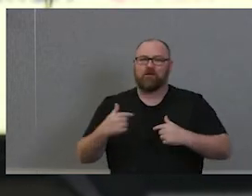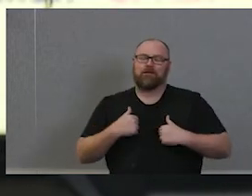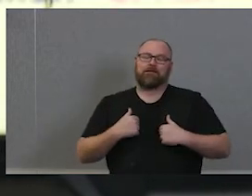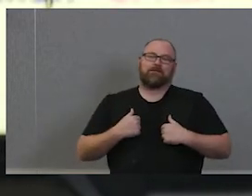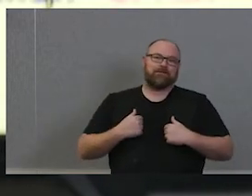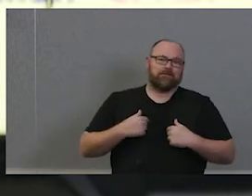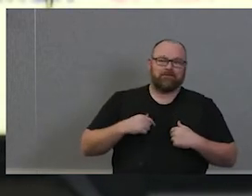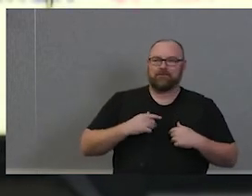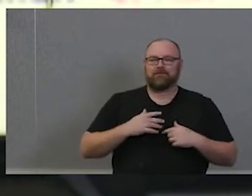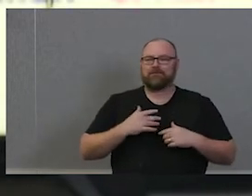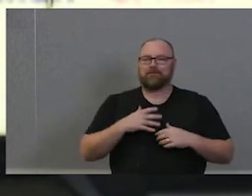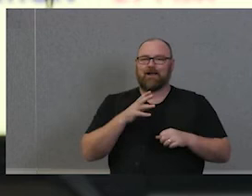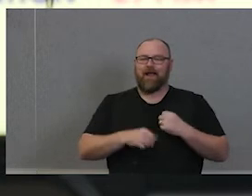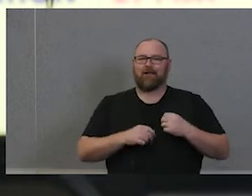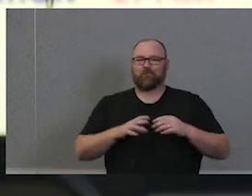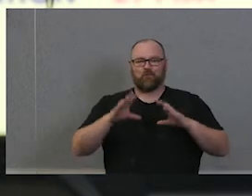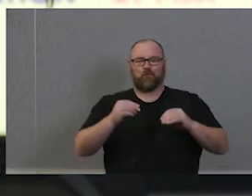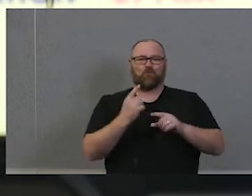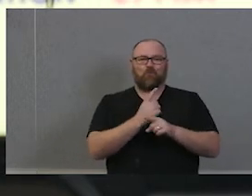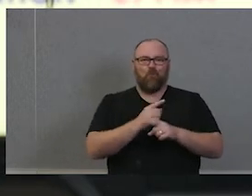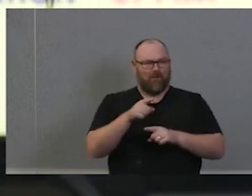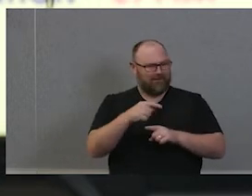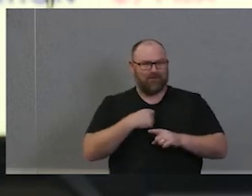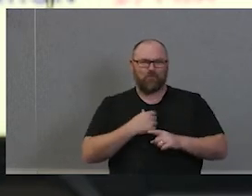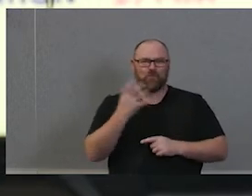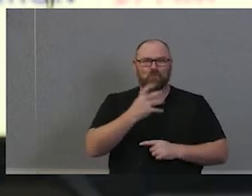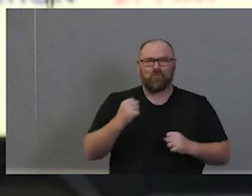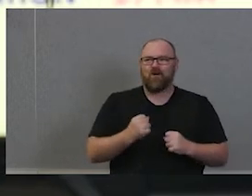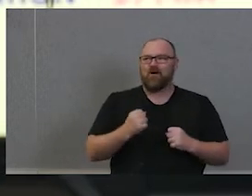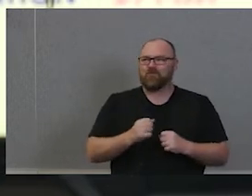like this because they're really powerful and you've come to listen,